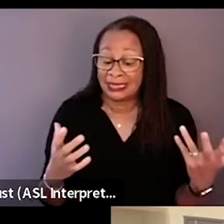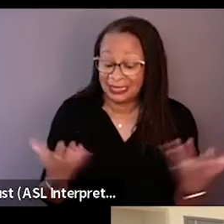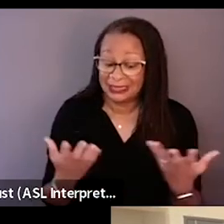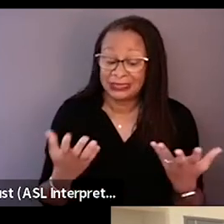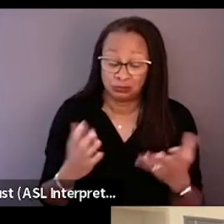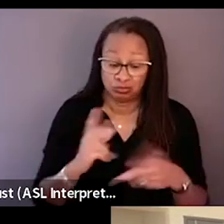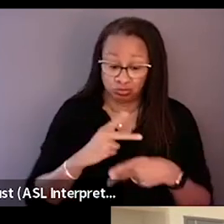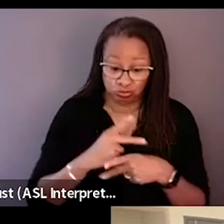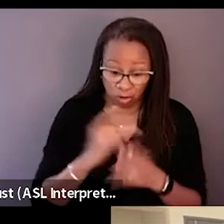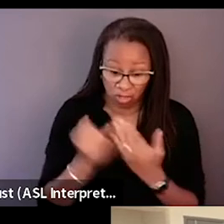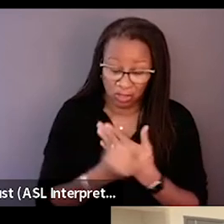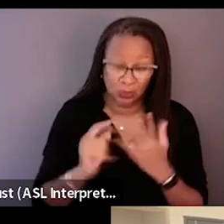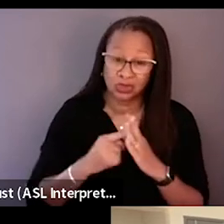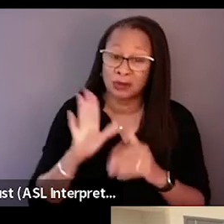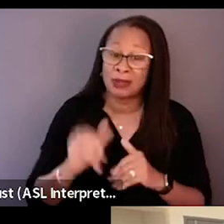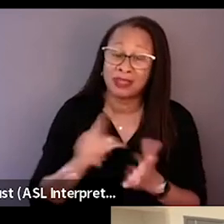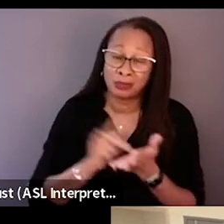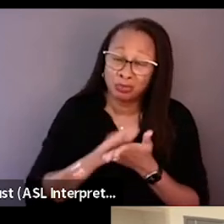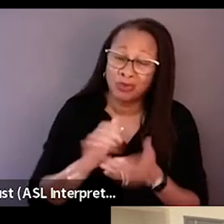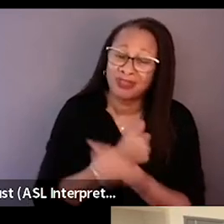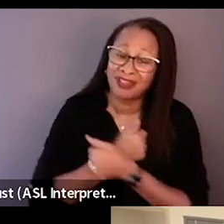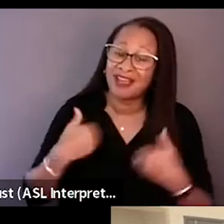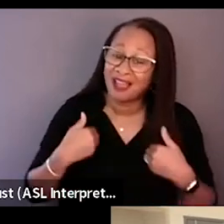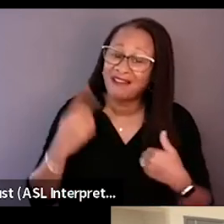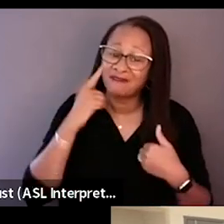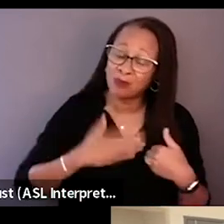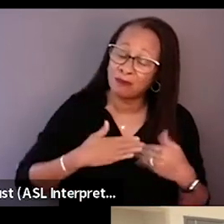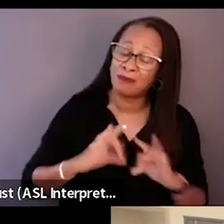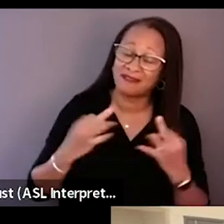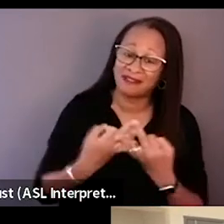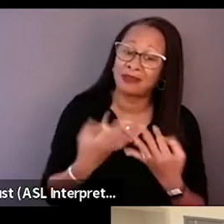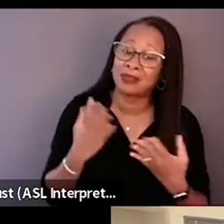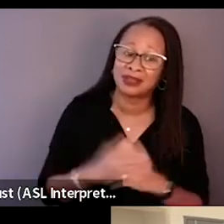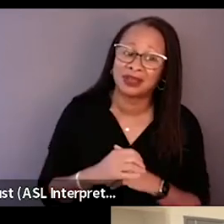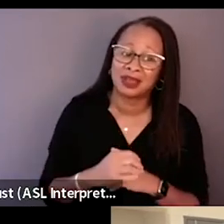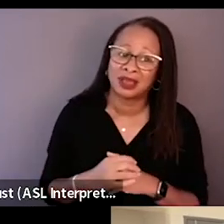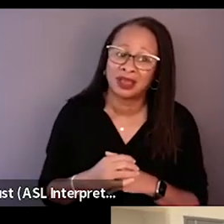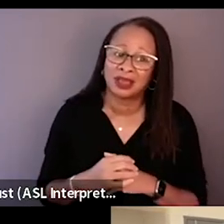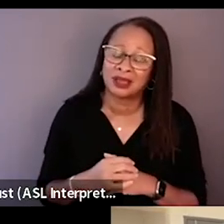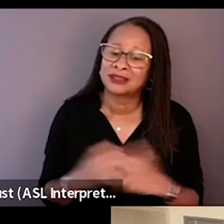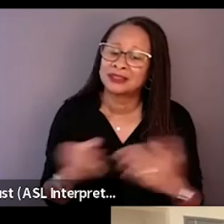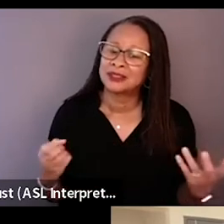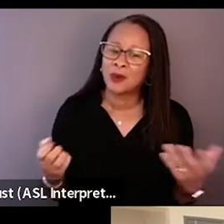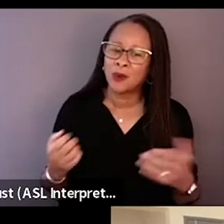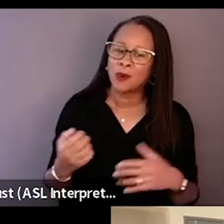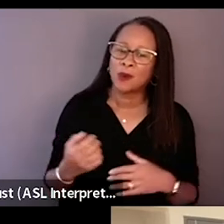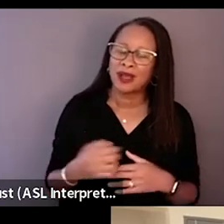And I'm so glad when we did speak, I was like, "Okay, why do I need to include myself